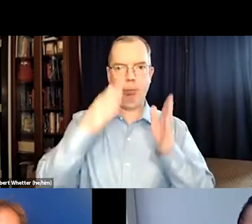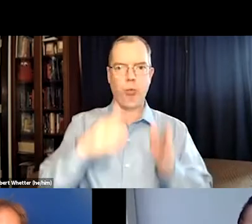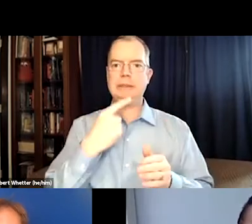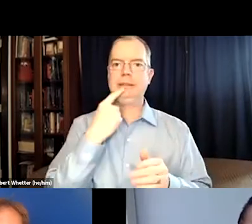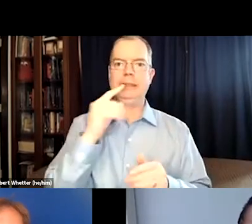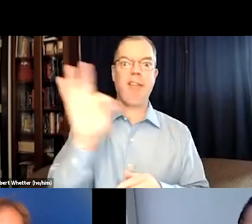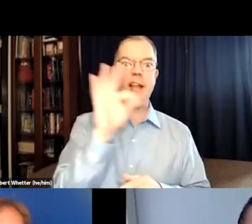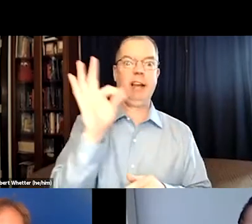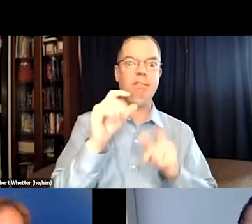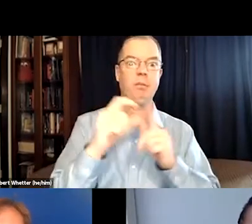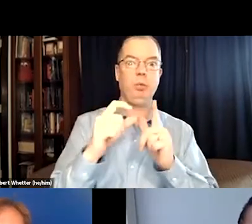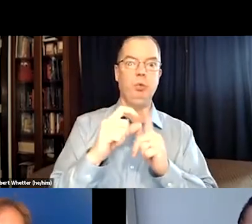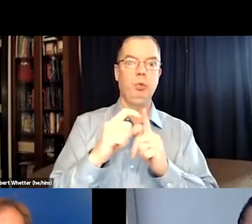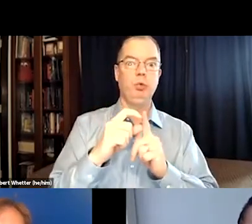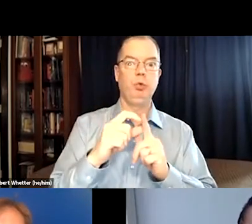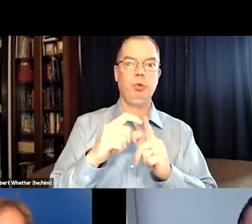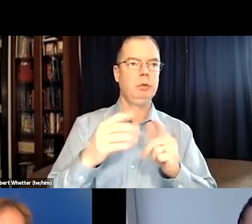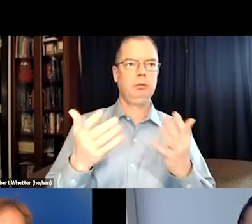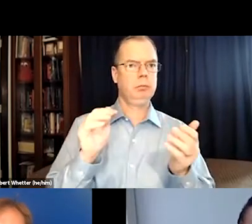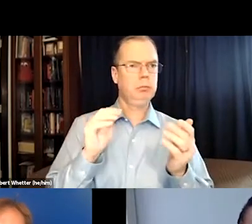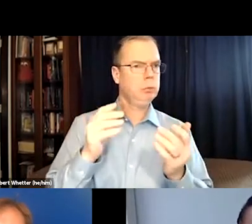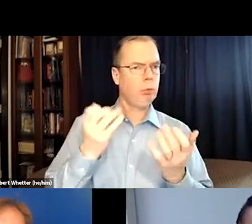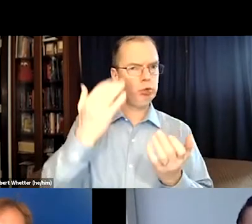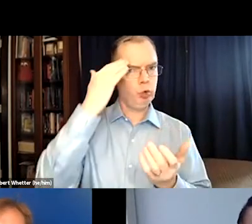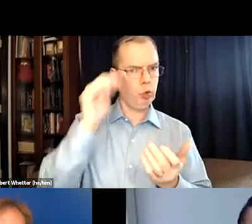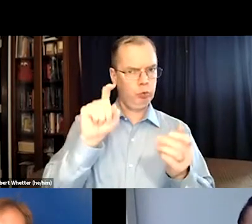So if there's a documentary where someone says the F word